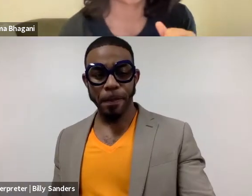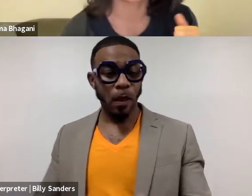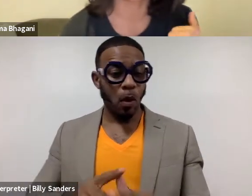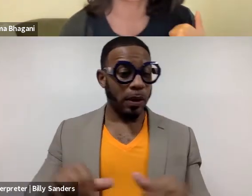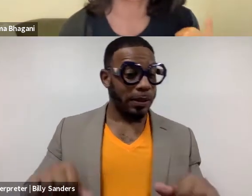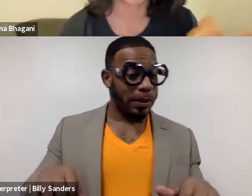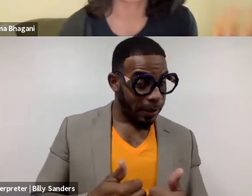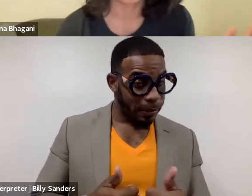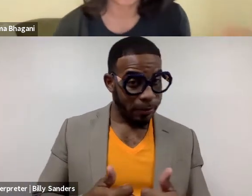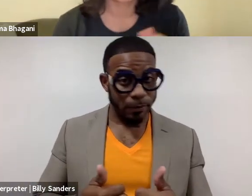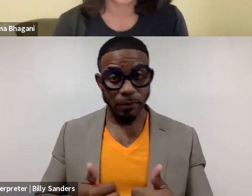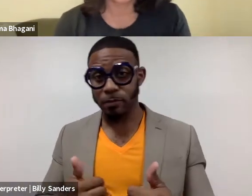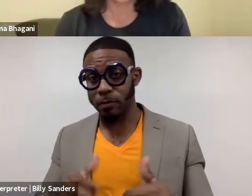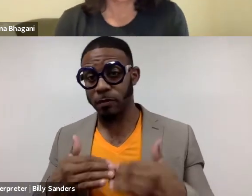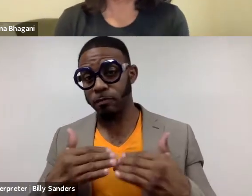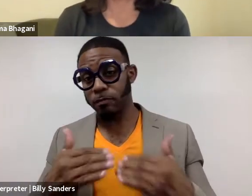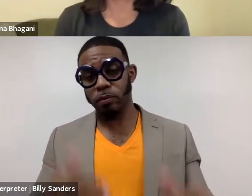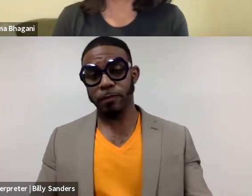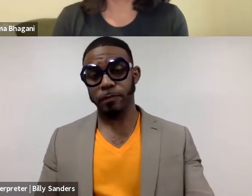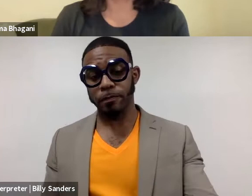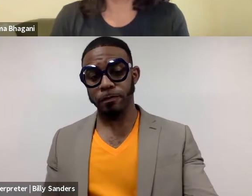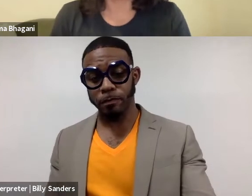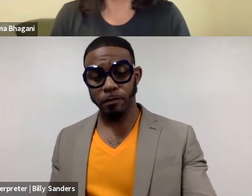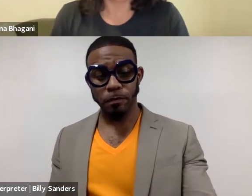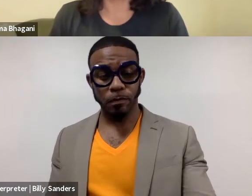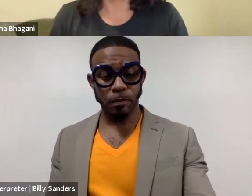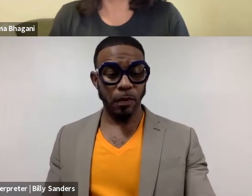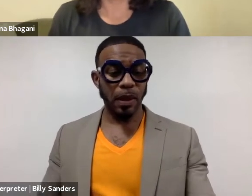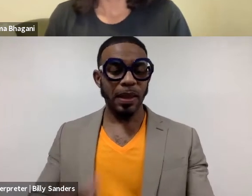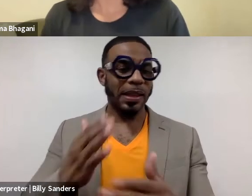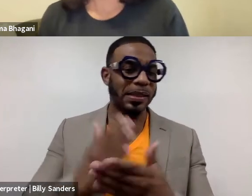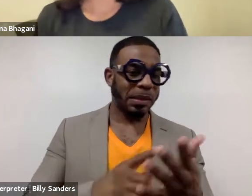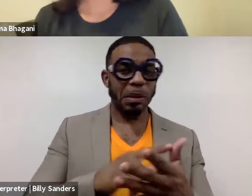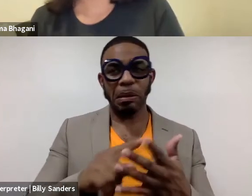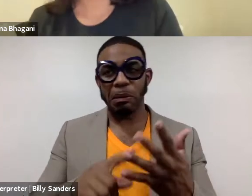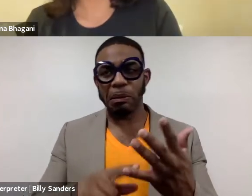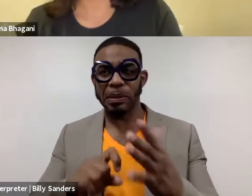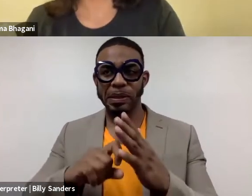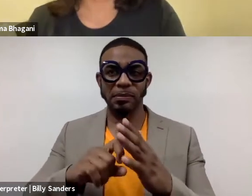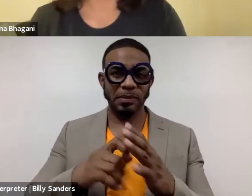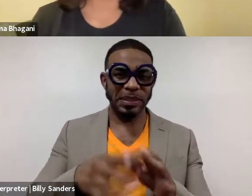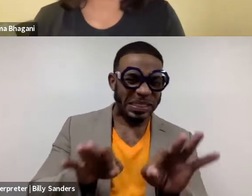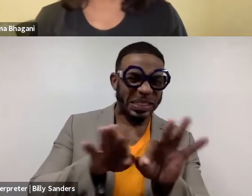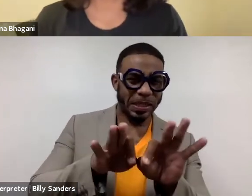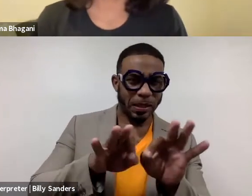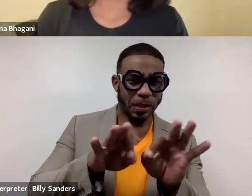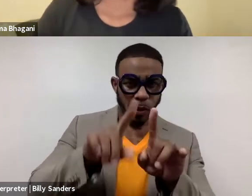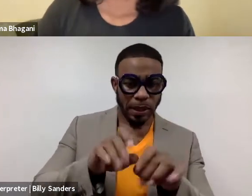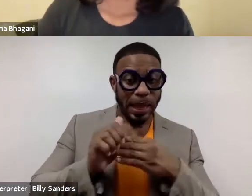or to take it forward." So, those are some of the key questions that guide some of my decision-making.